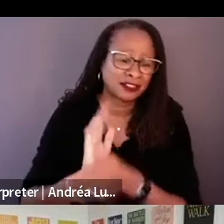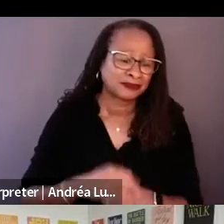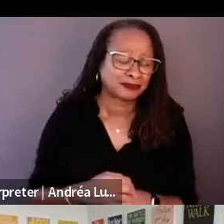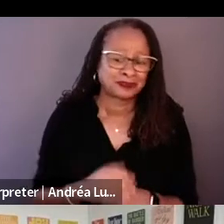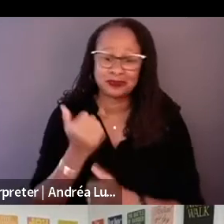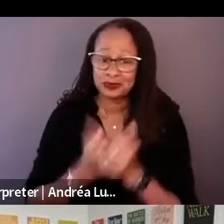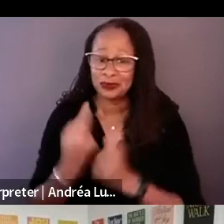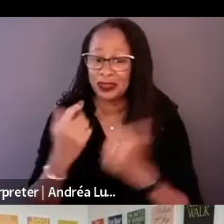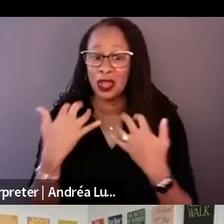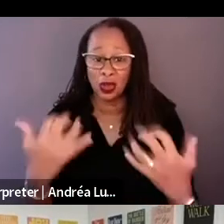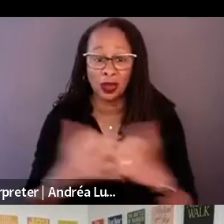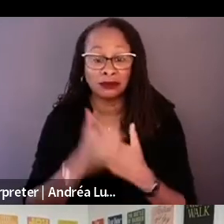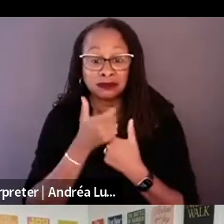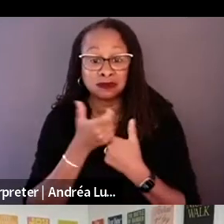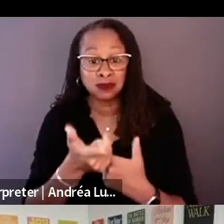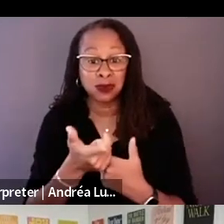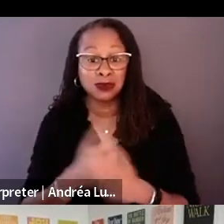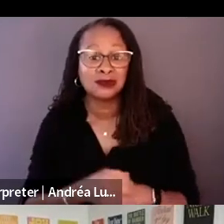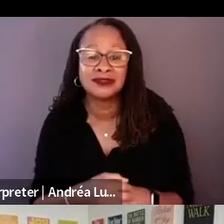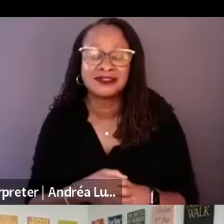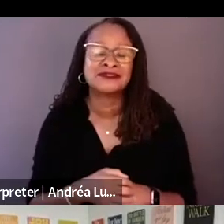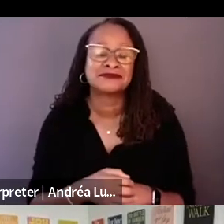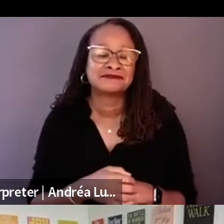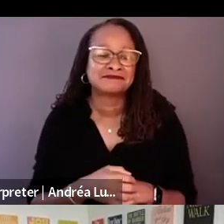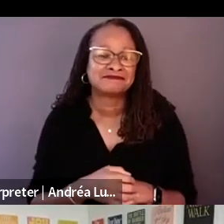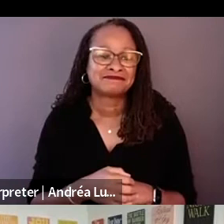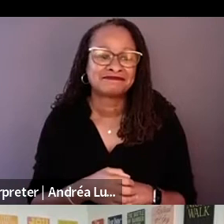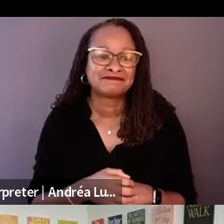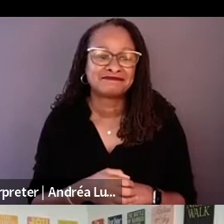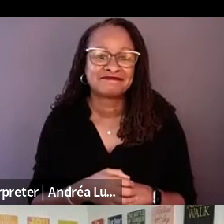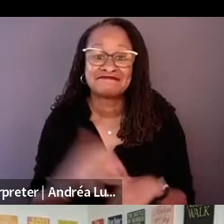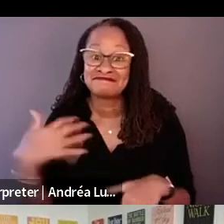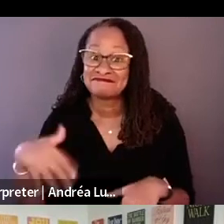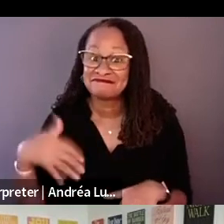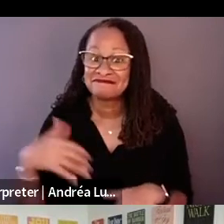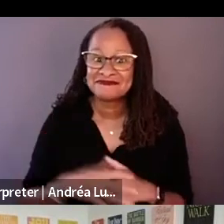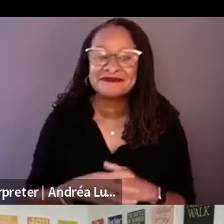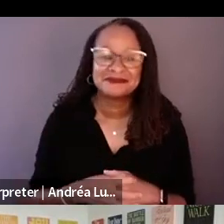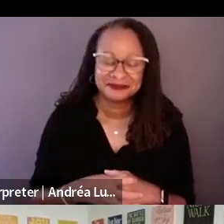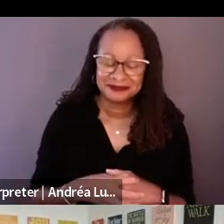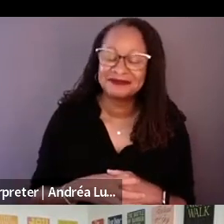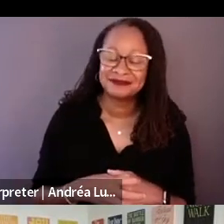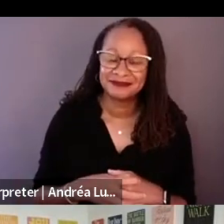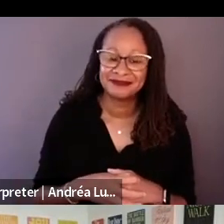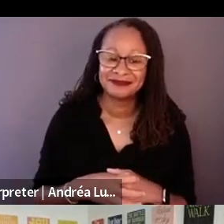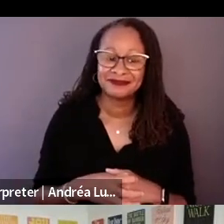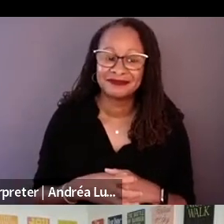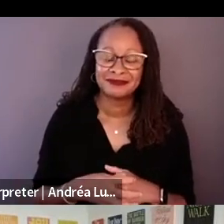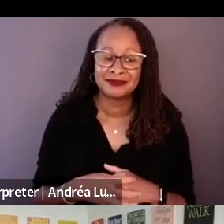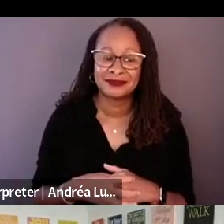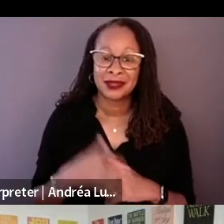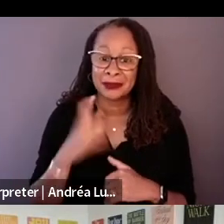I wanted to start off since I have the producers on the panel today, and I heard you say that